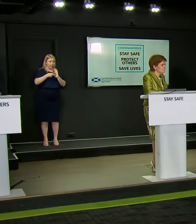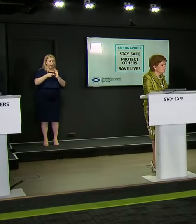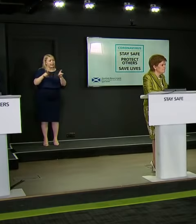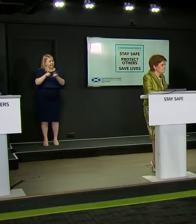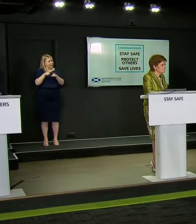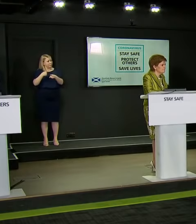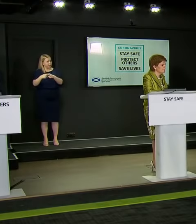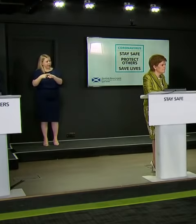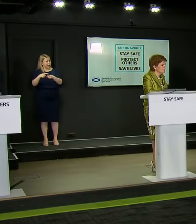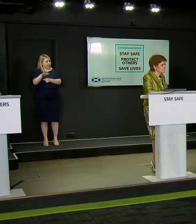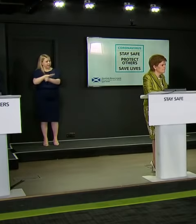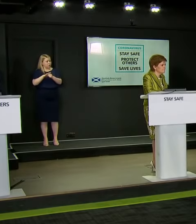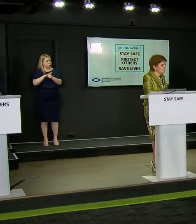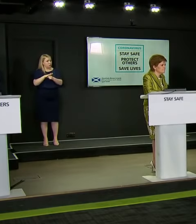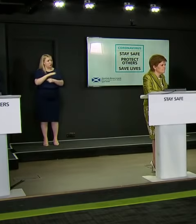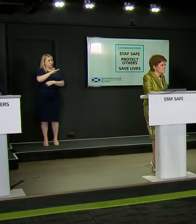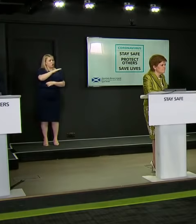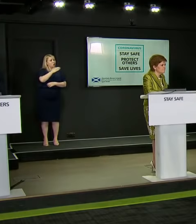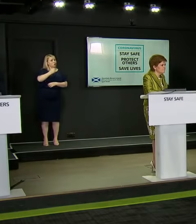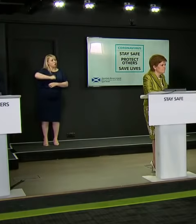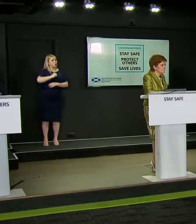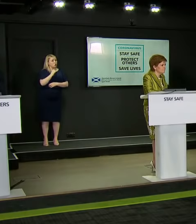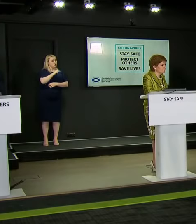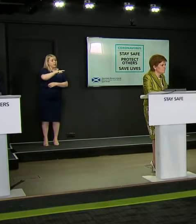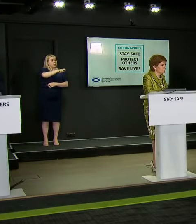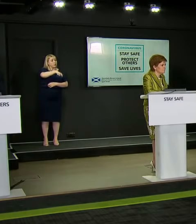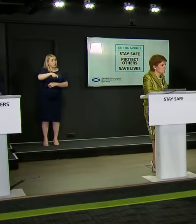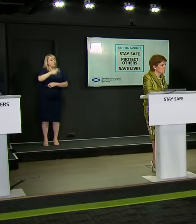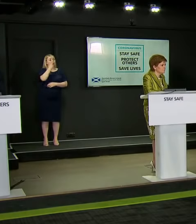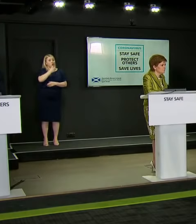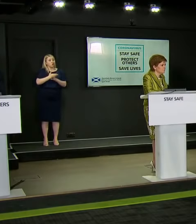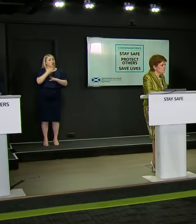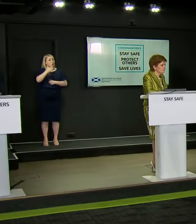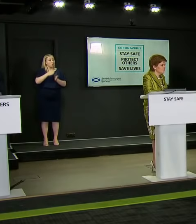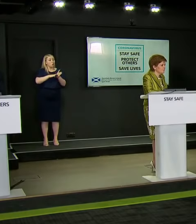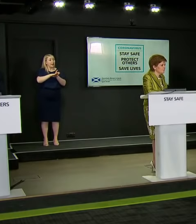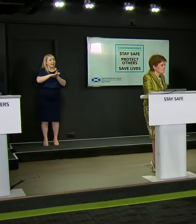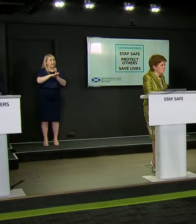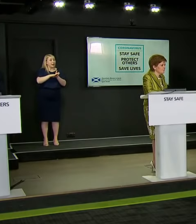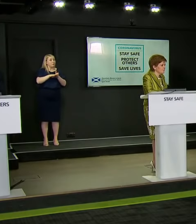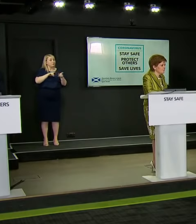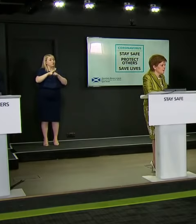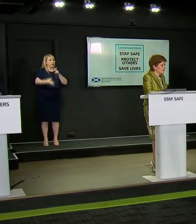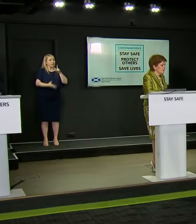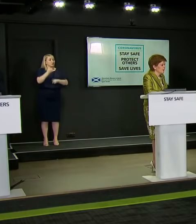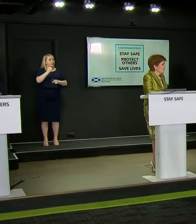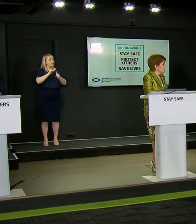able to sit an exam in the coming months to achieve a better result? John.